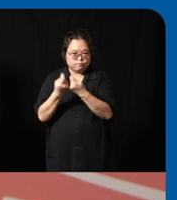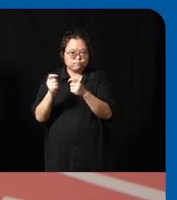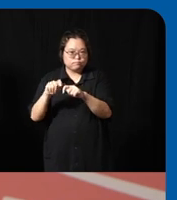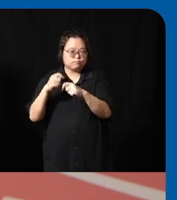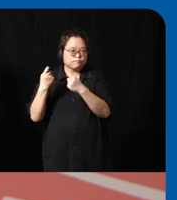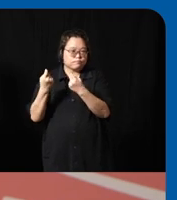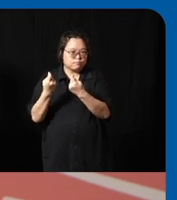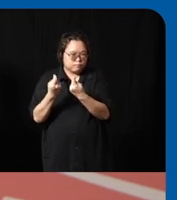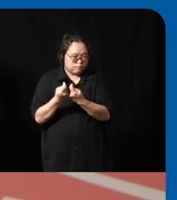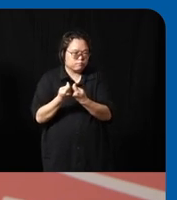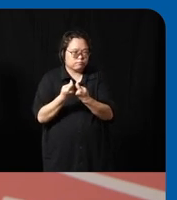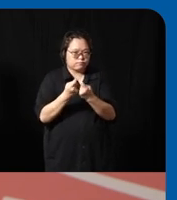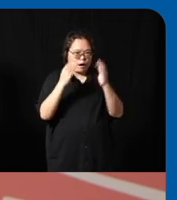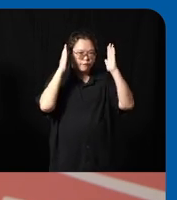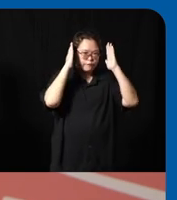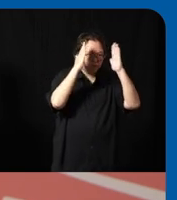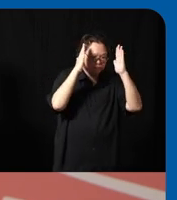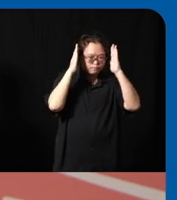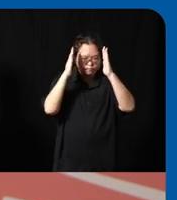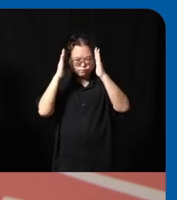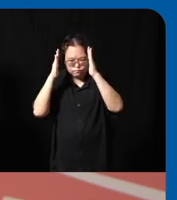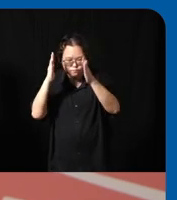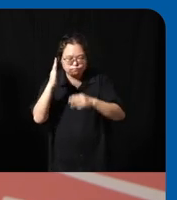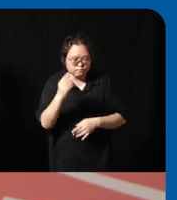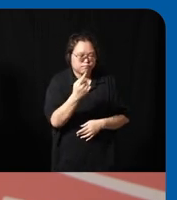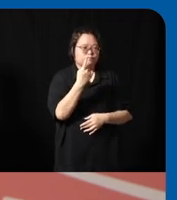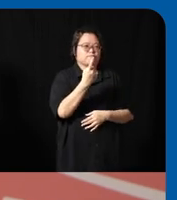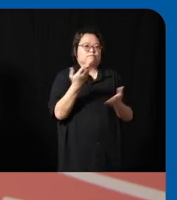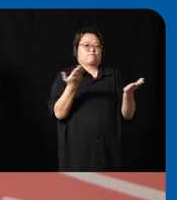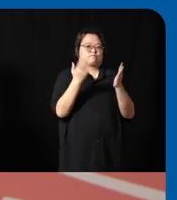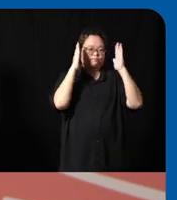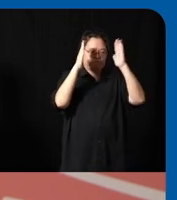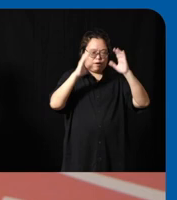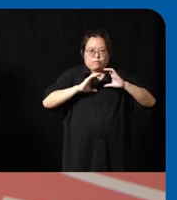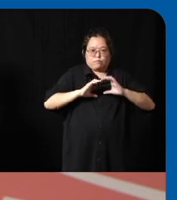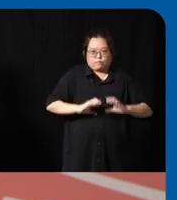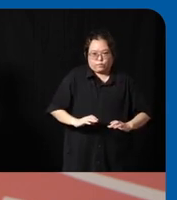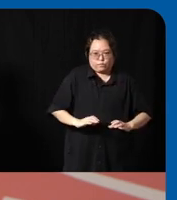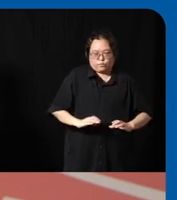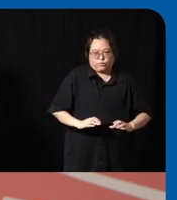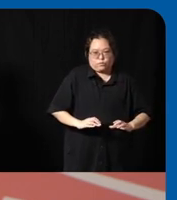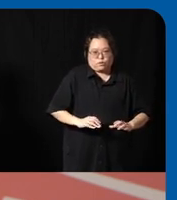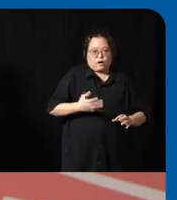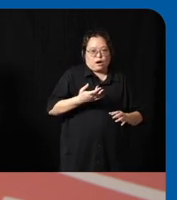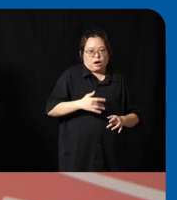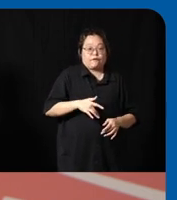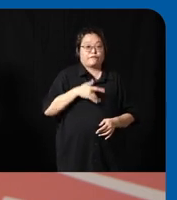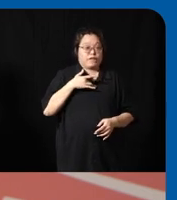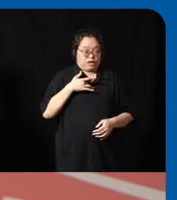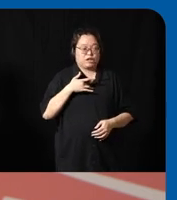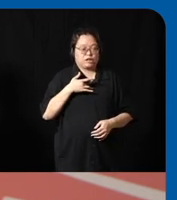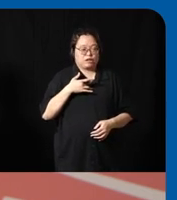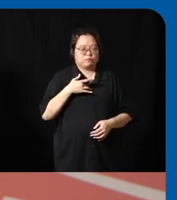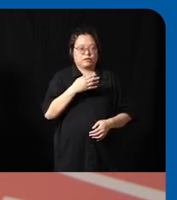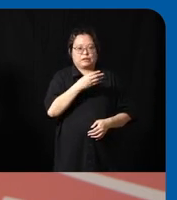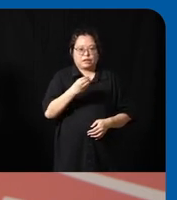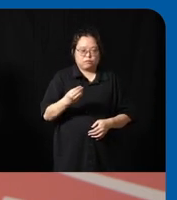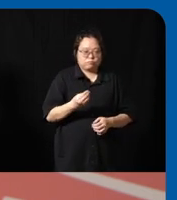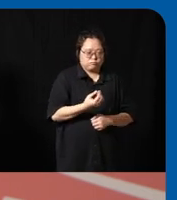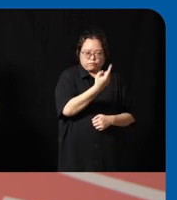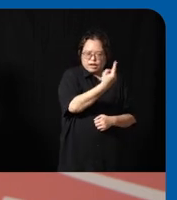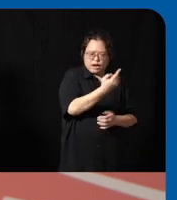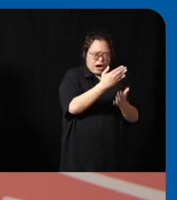unil who singlehandedly focus on consumer empathy uh and they understand each and every part about